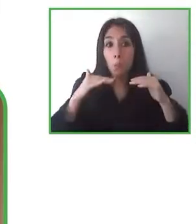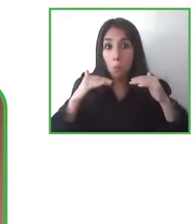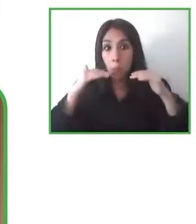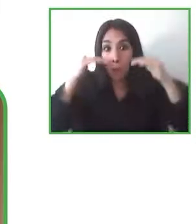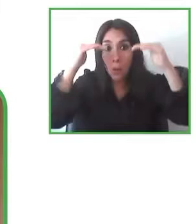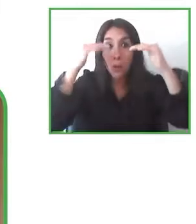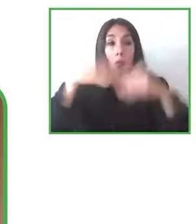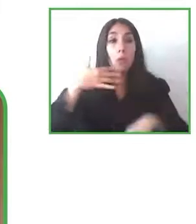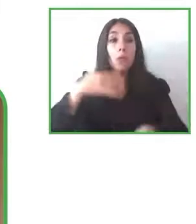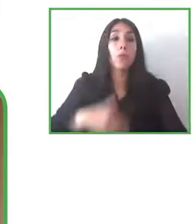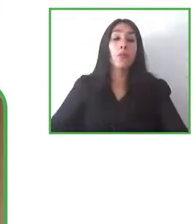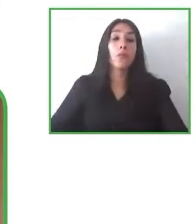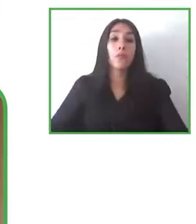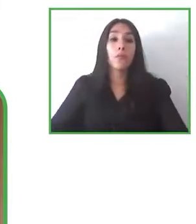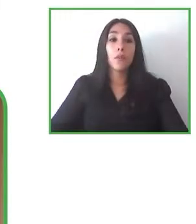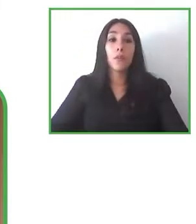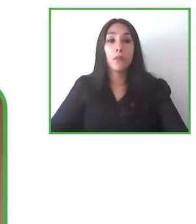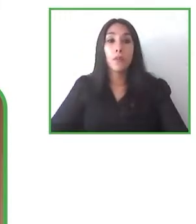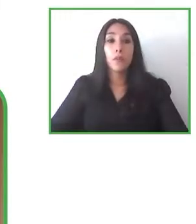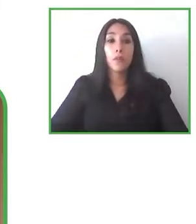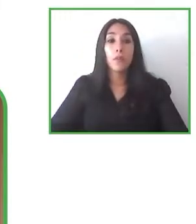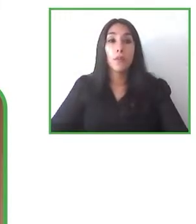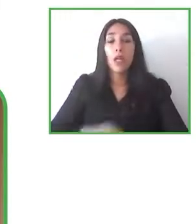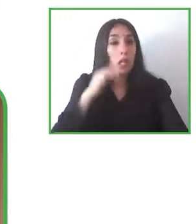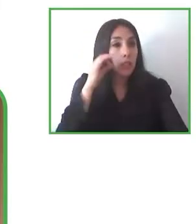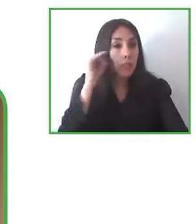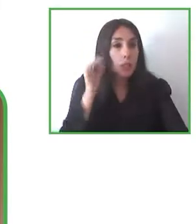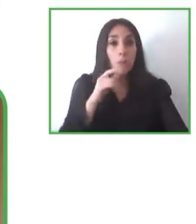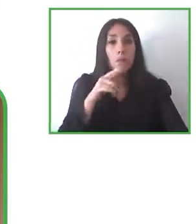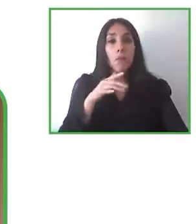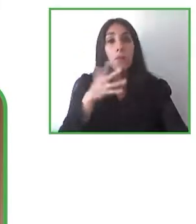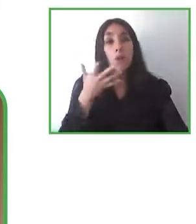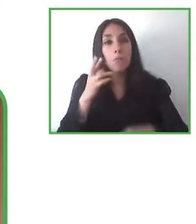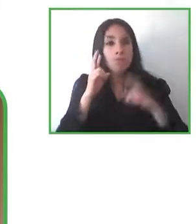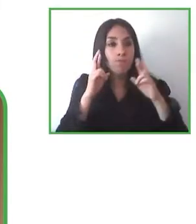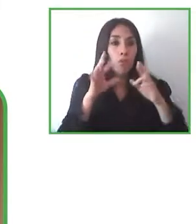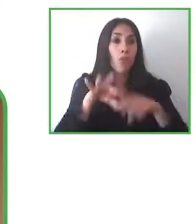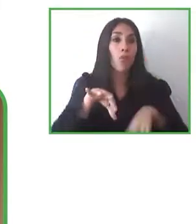having said this, we always expect to achieve these goals and we have this